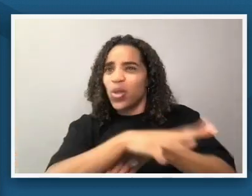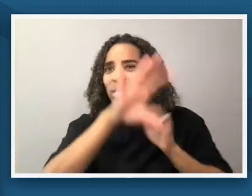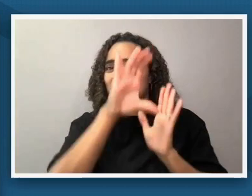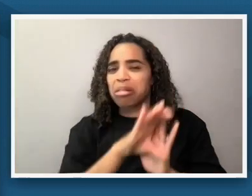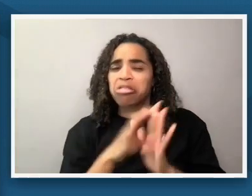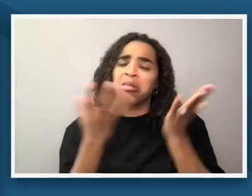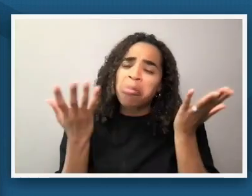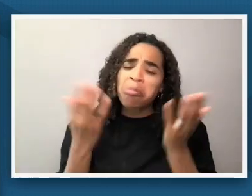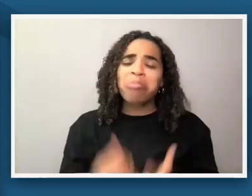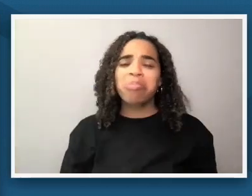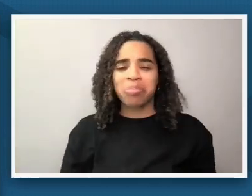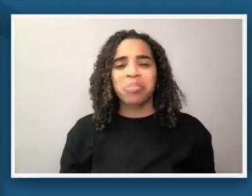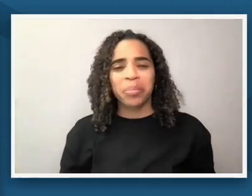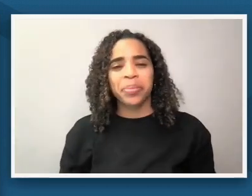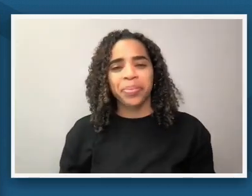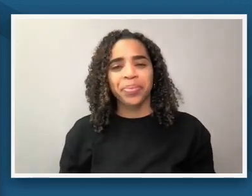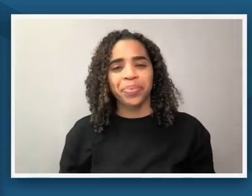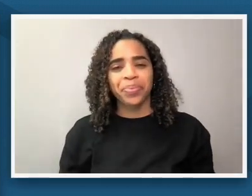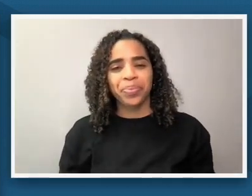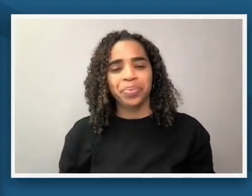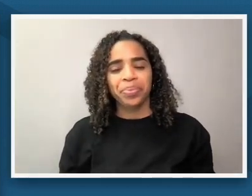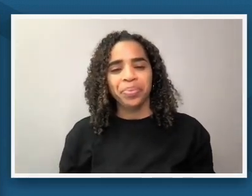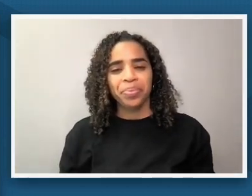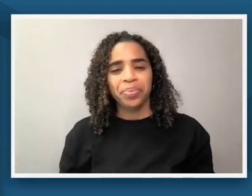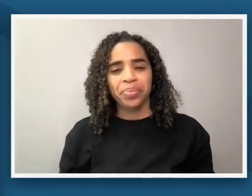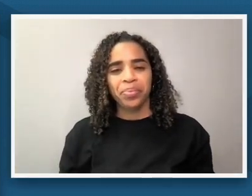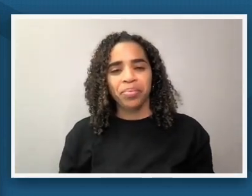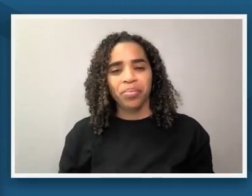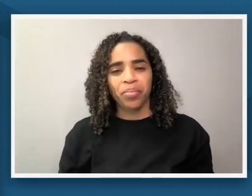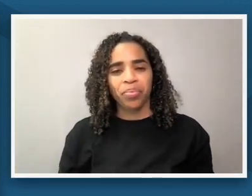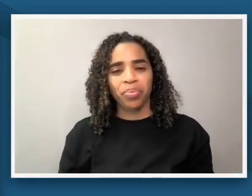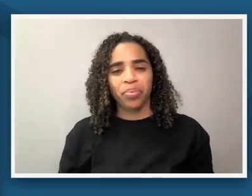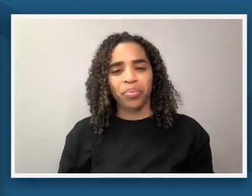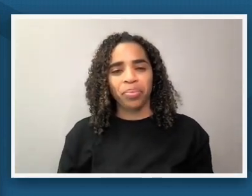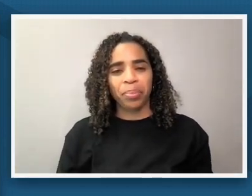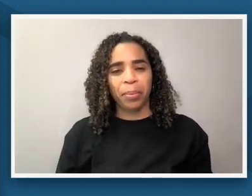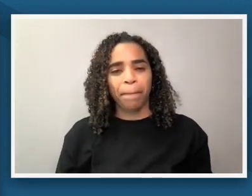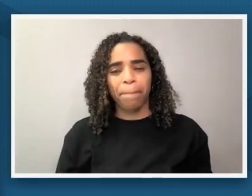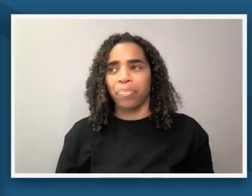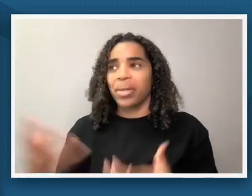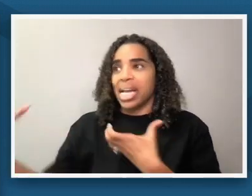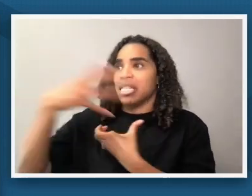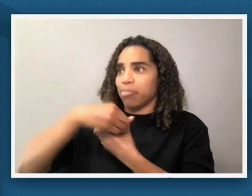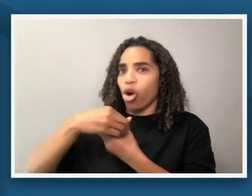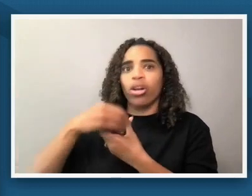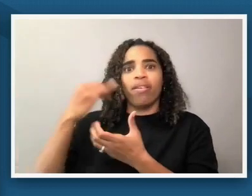the artistic liberty slash interpretation is that